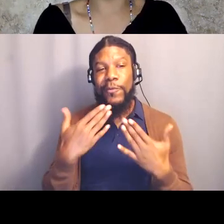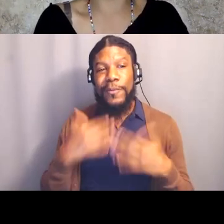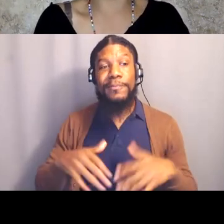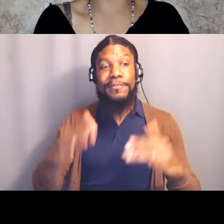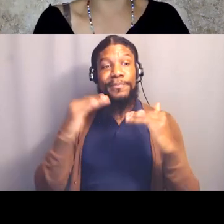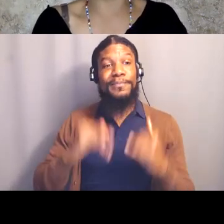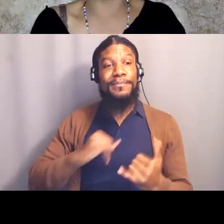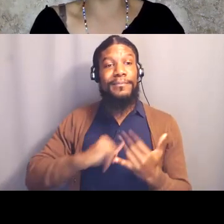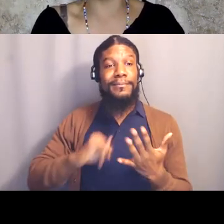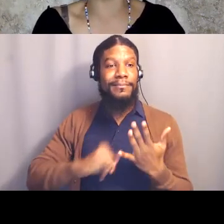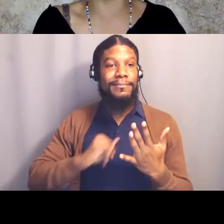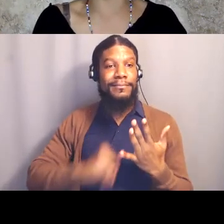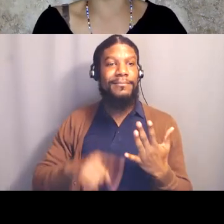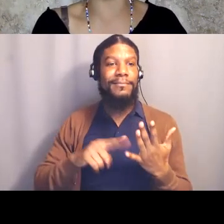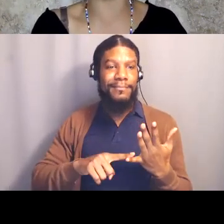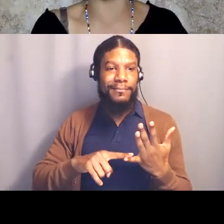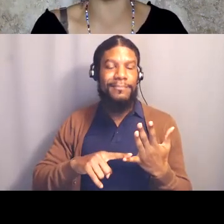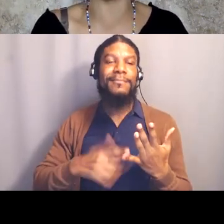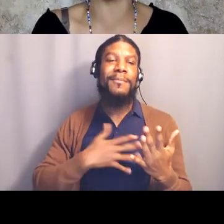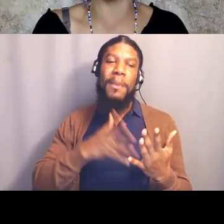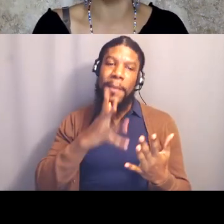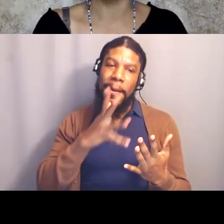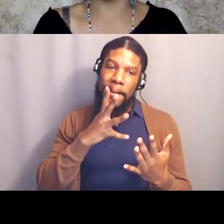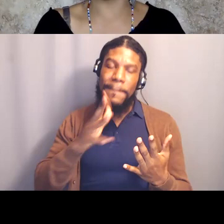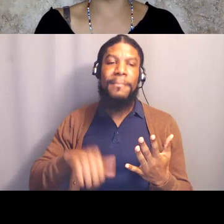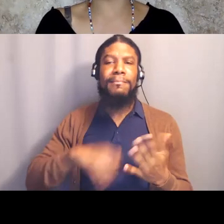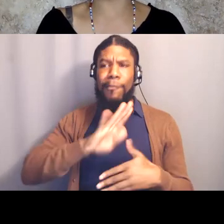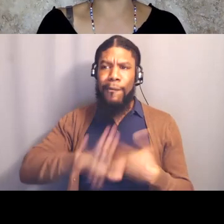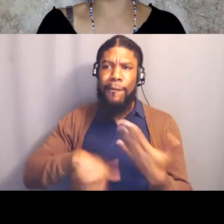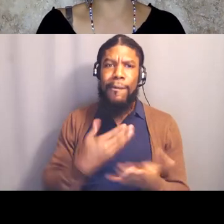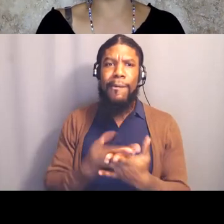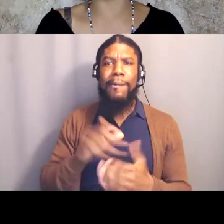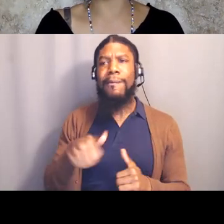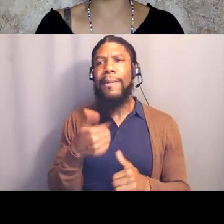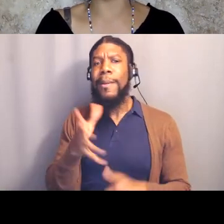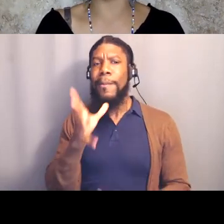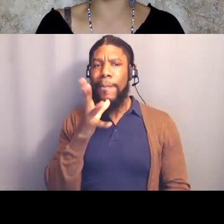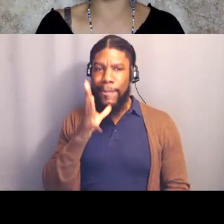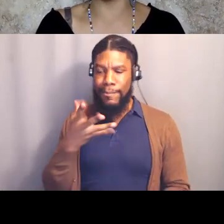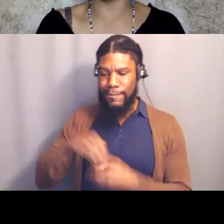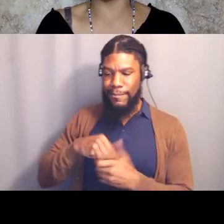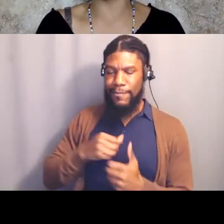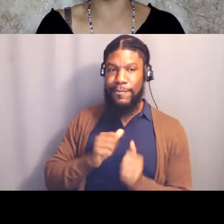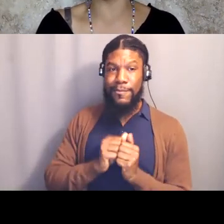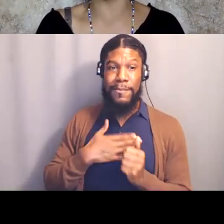and celebrated my mom and all of the other mothers in my life, and I was celebrated by my children